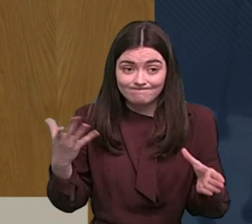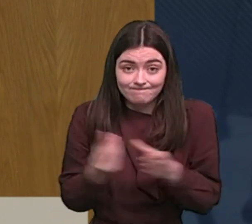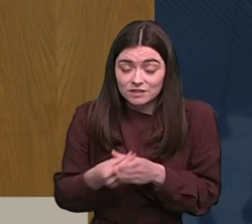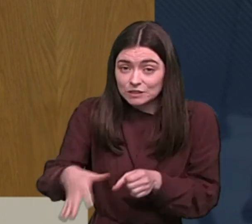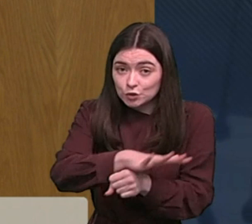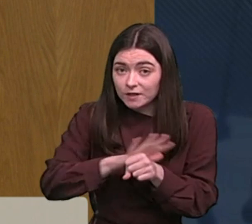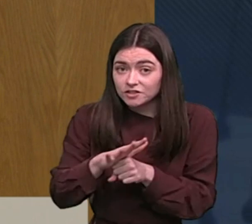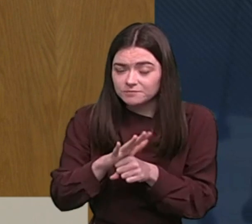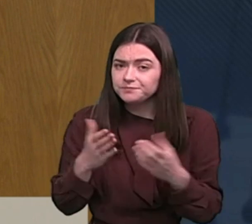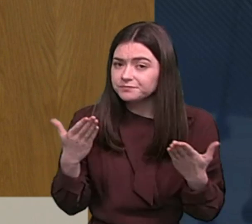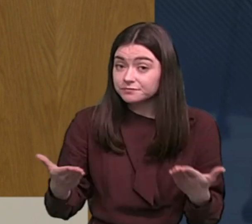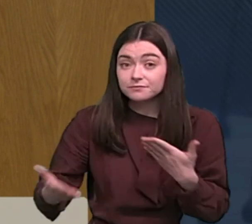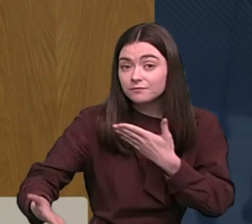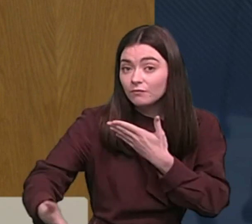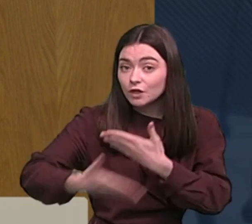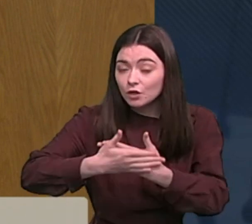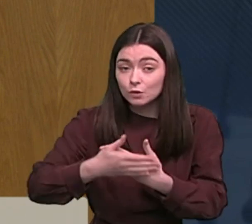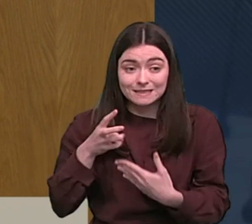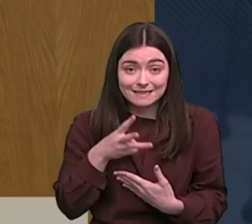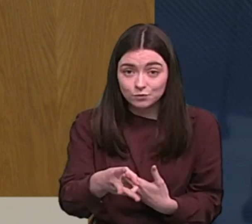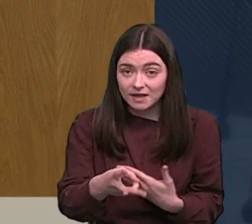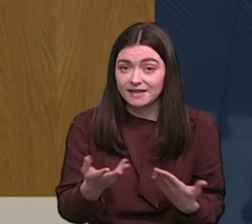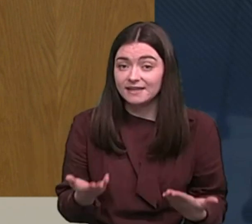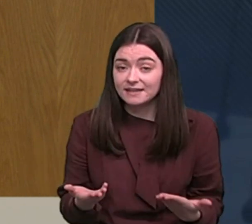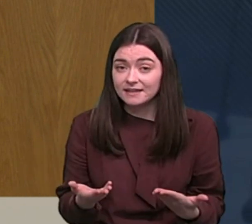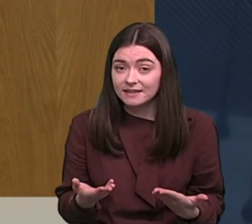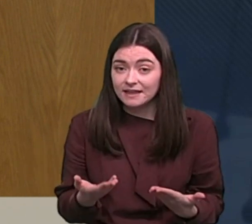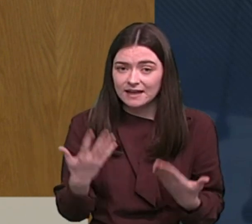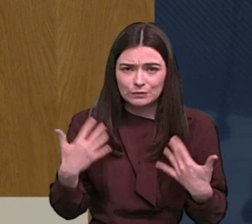is being closed in the manner that it's being closed, and having a detrimental